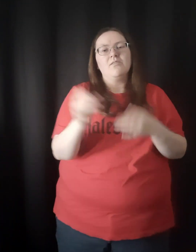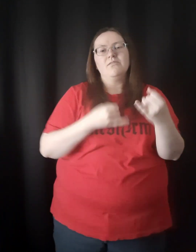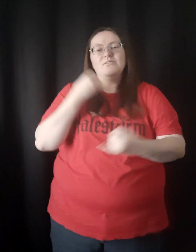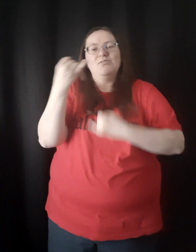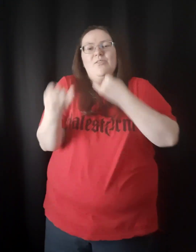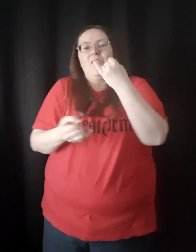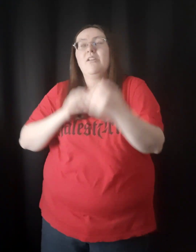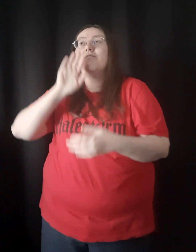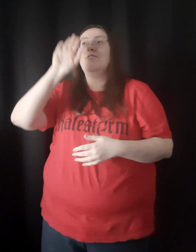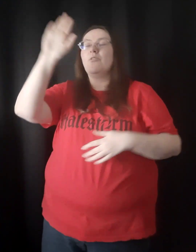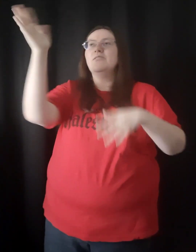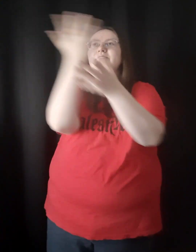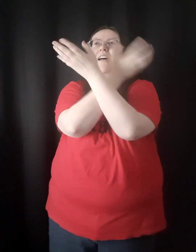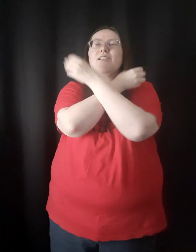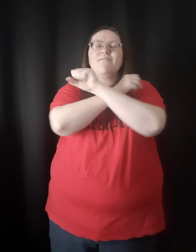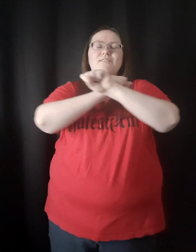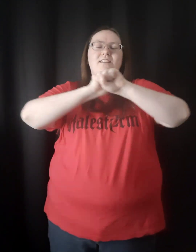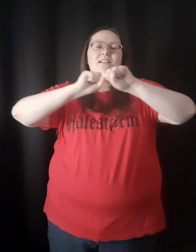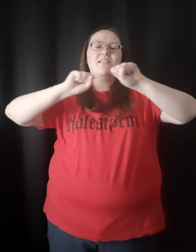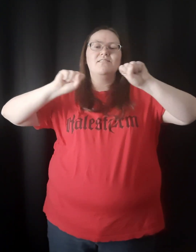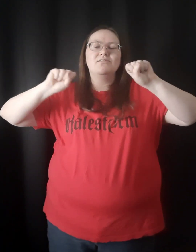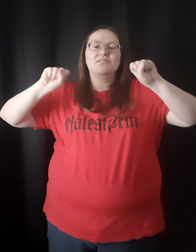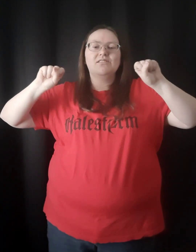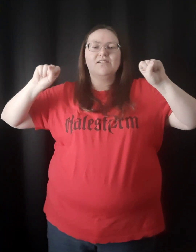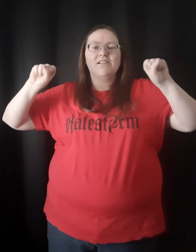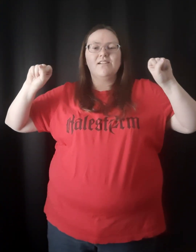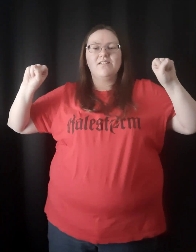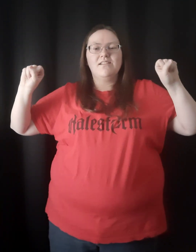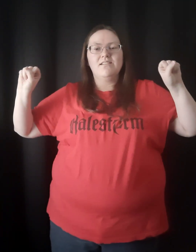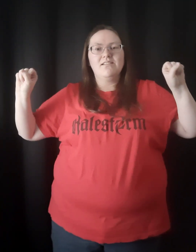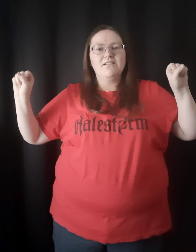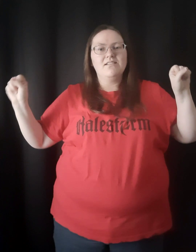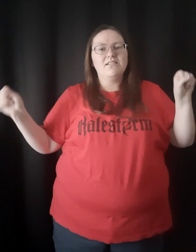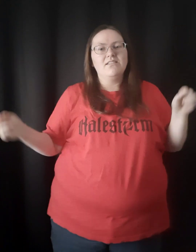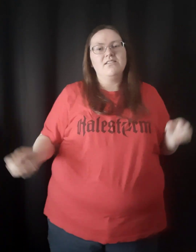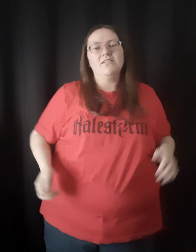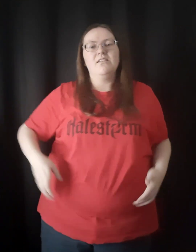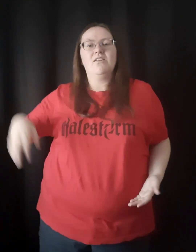Oh, the joy of Your salvation